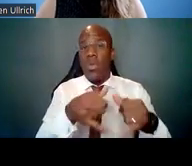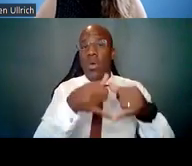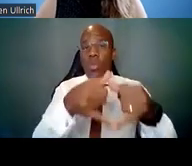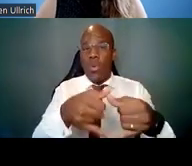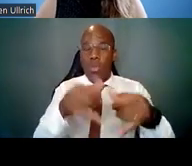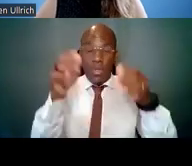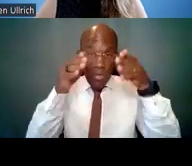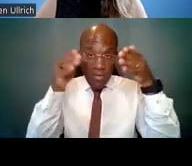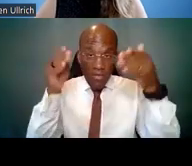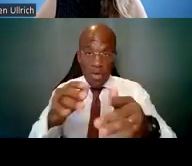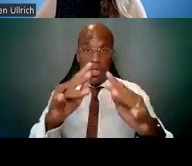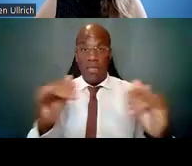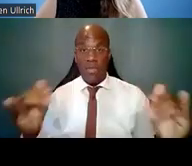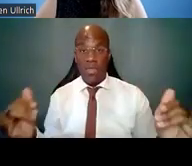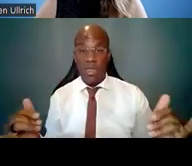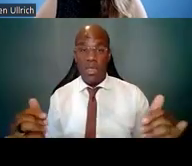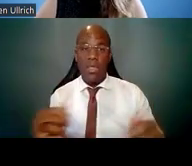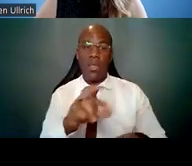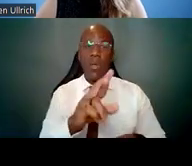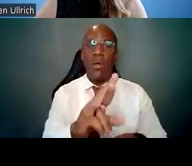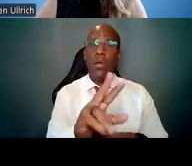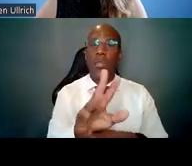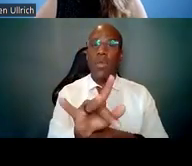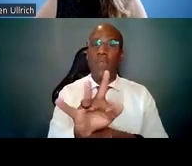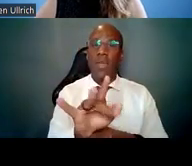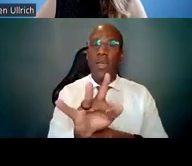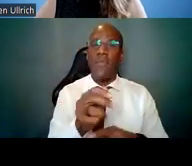The R25 is a Research Education Award,